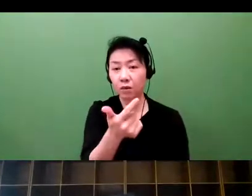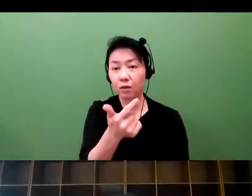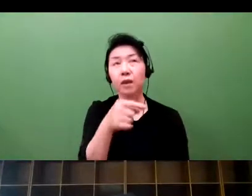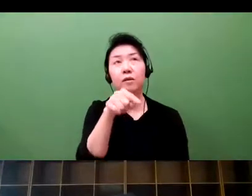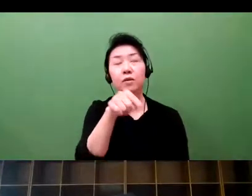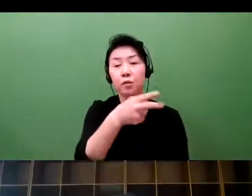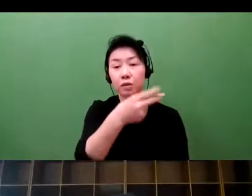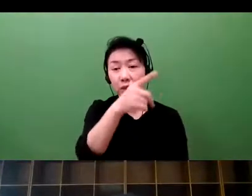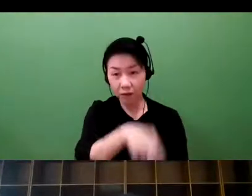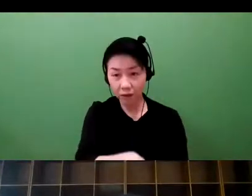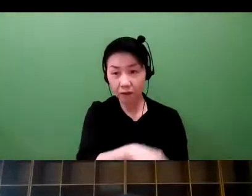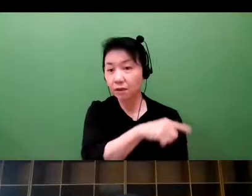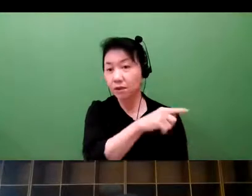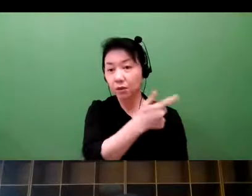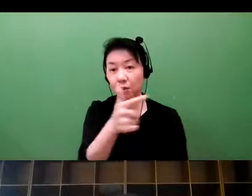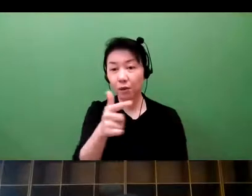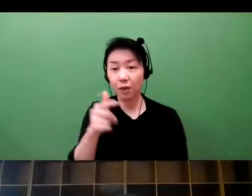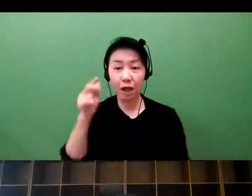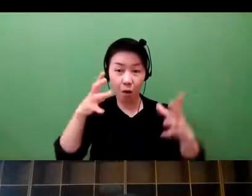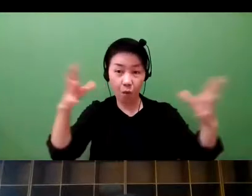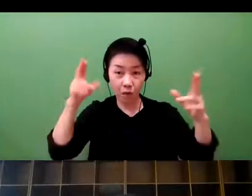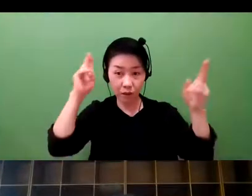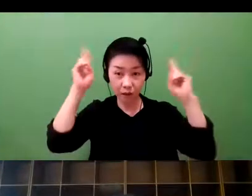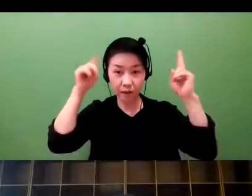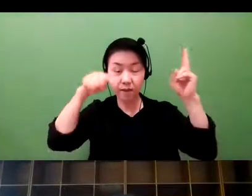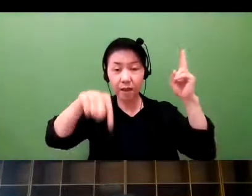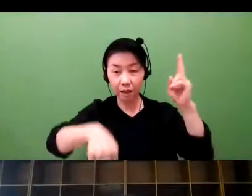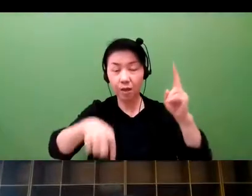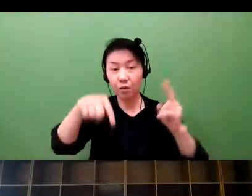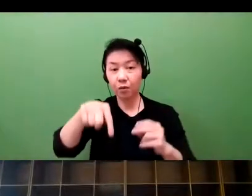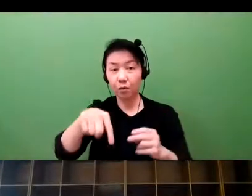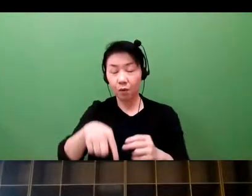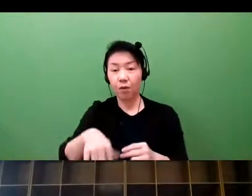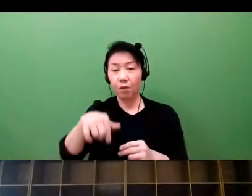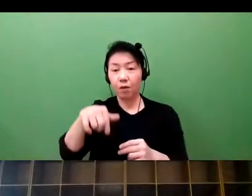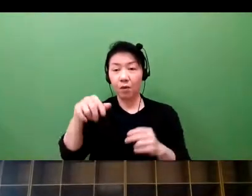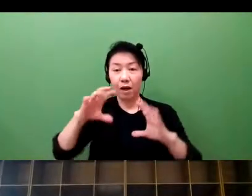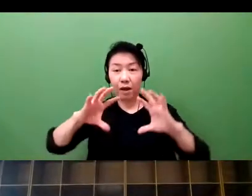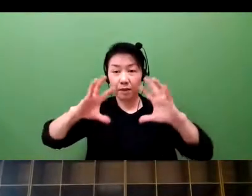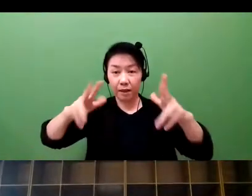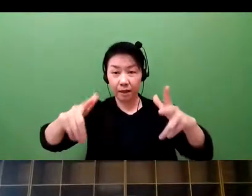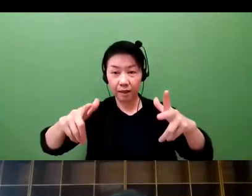And we also have other names such as Sony which are looking at the health tech industry